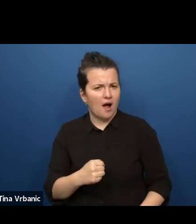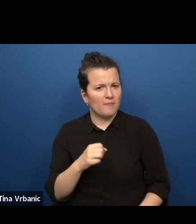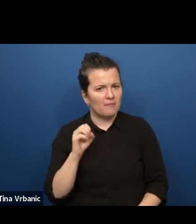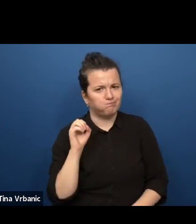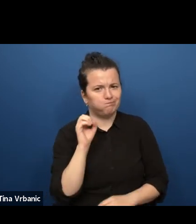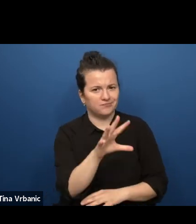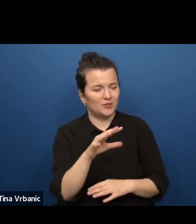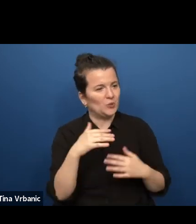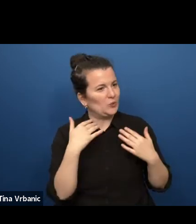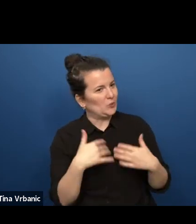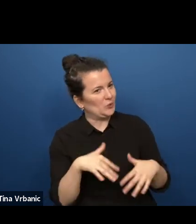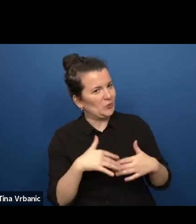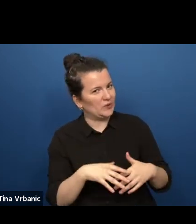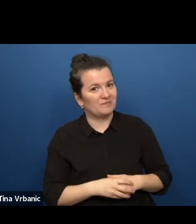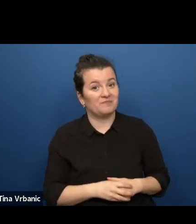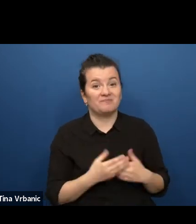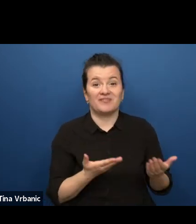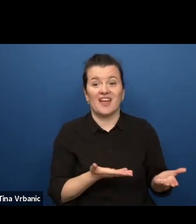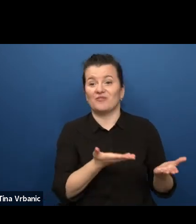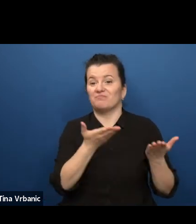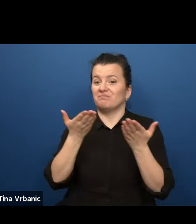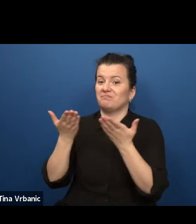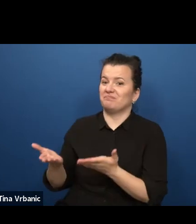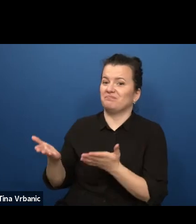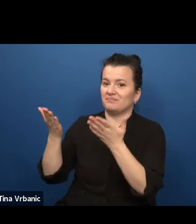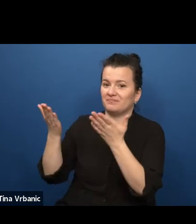now we will hear a keynote from Paulien Geerlings,